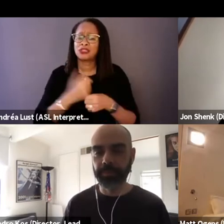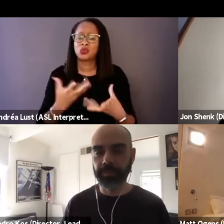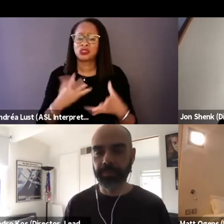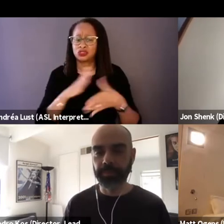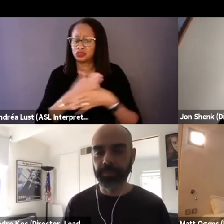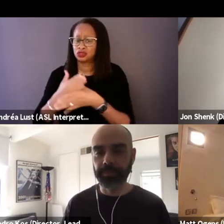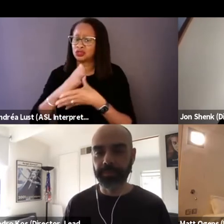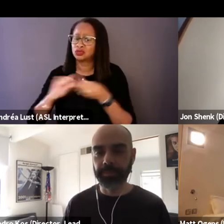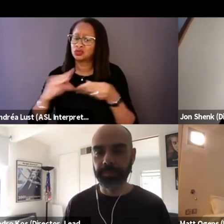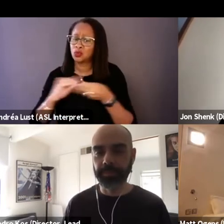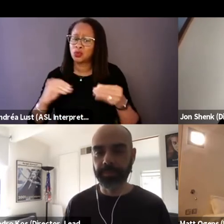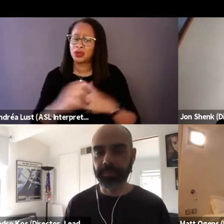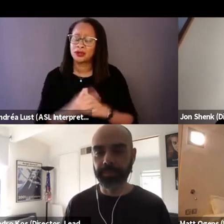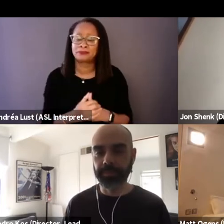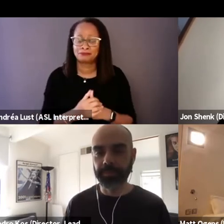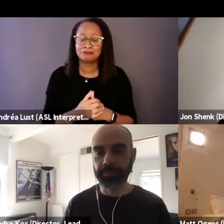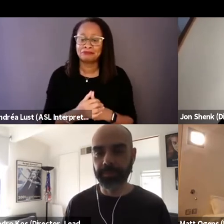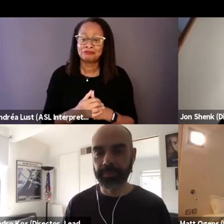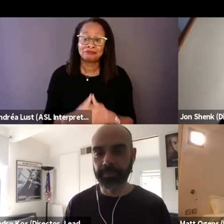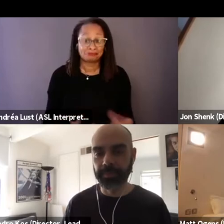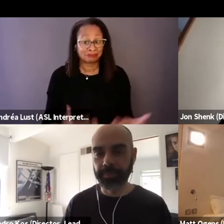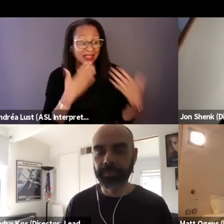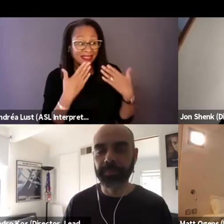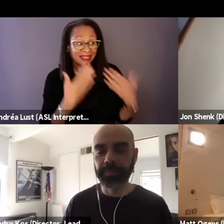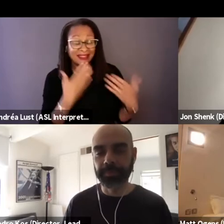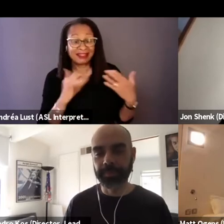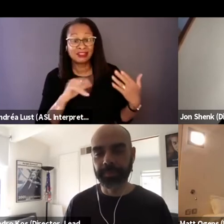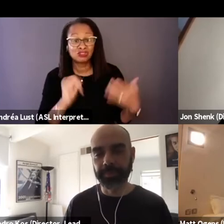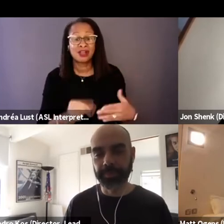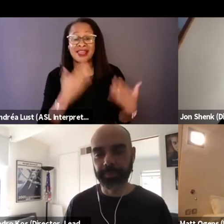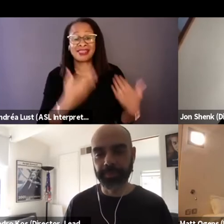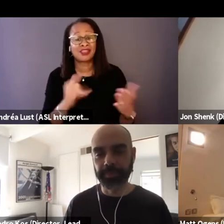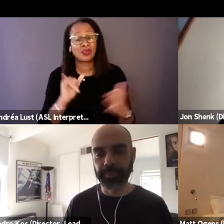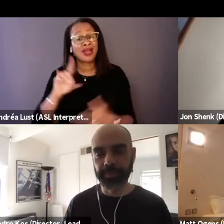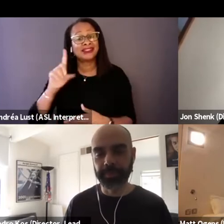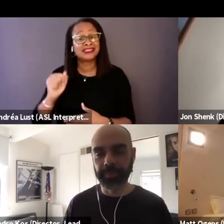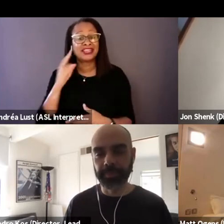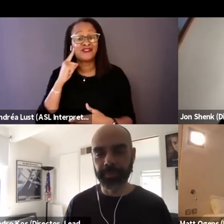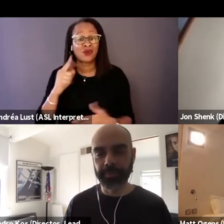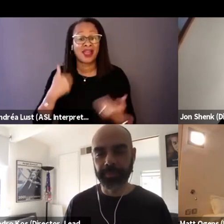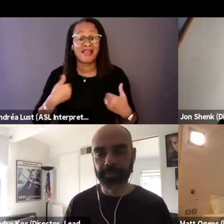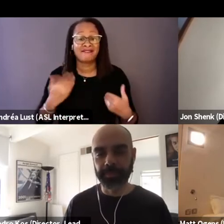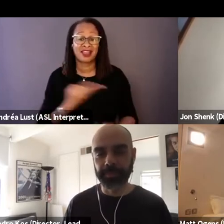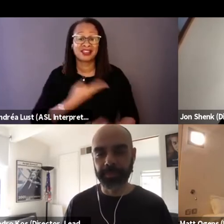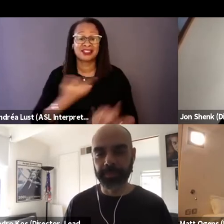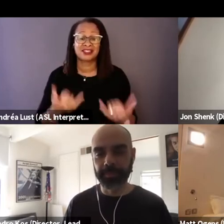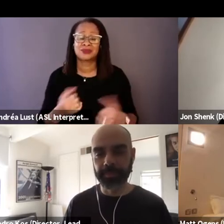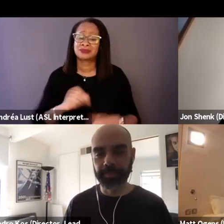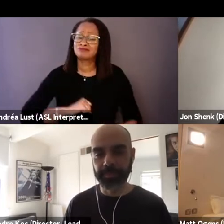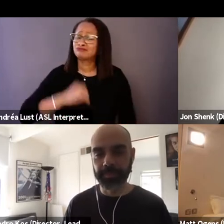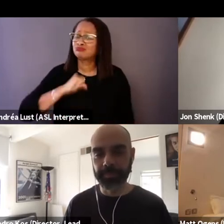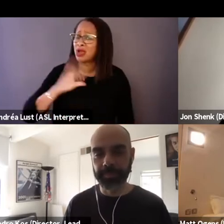Yeah. Thank you and thank you again, IDA, for having us today. We're so proud to be part of this group.